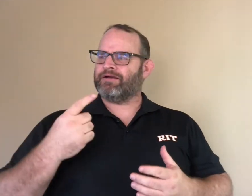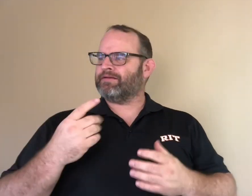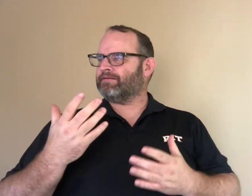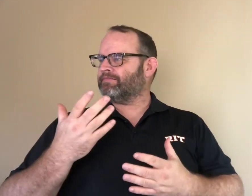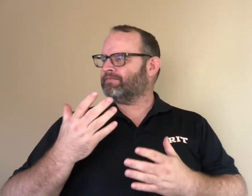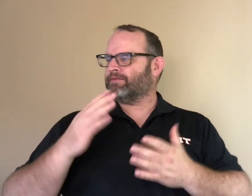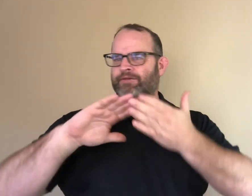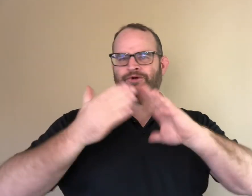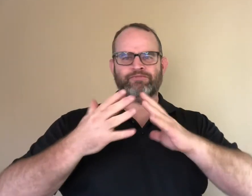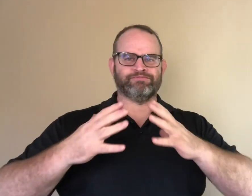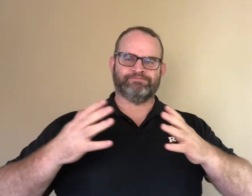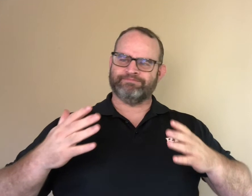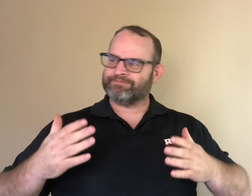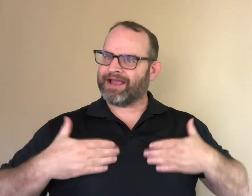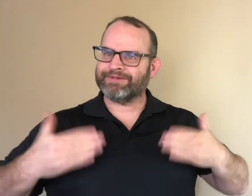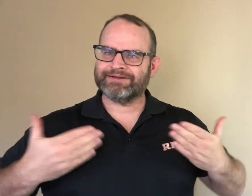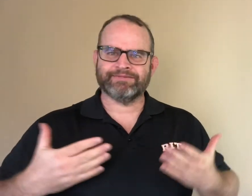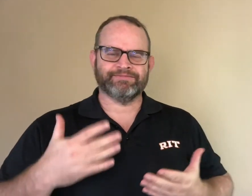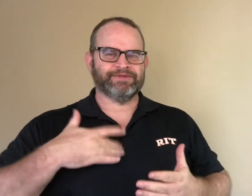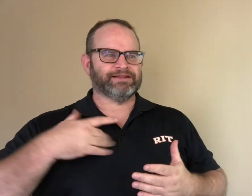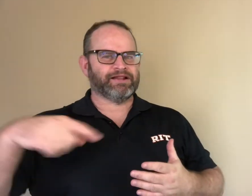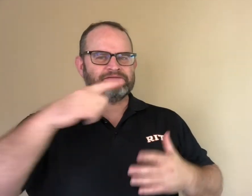She wants to find a way to solve that problem.